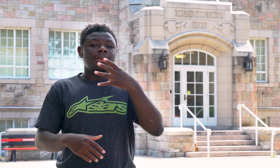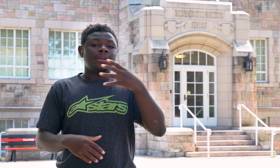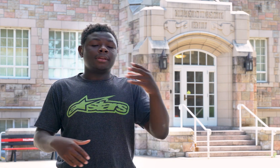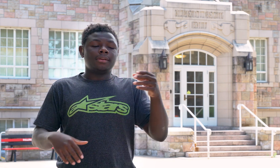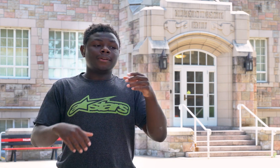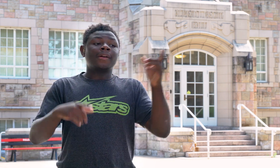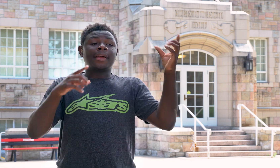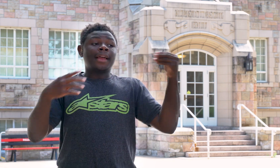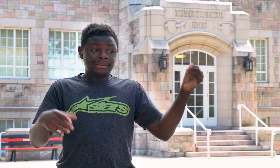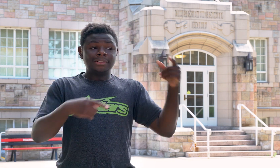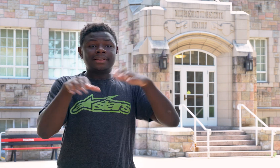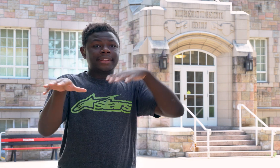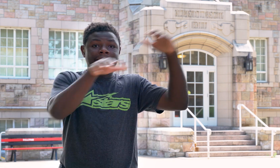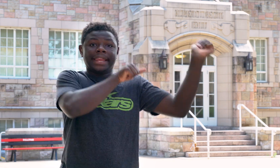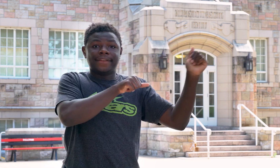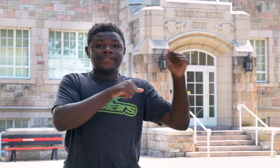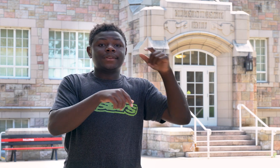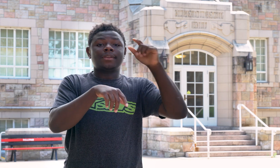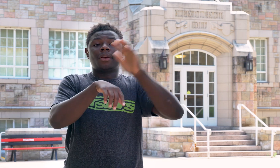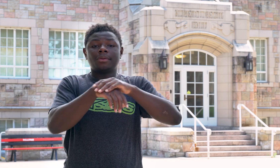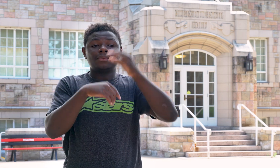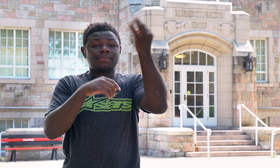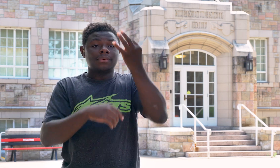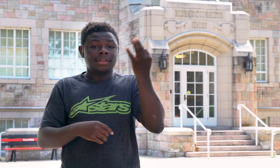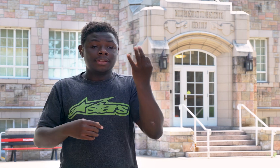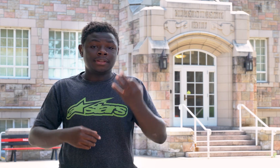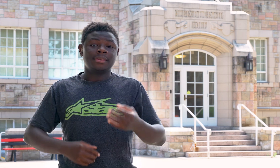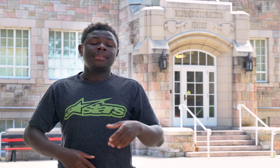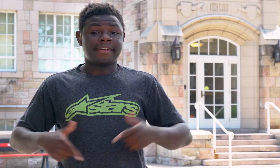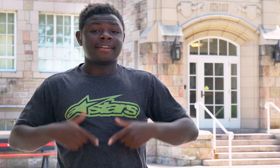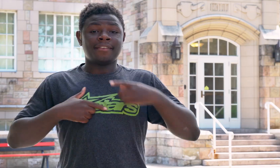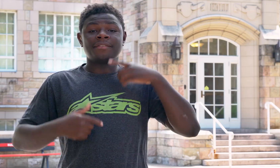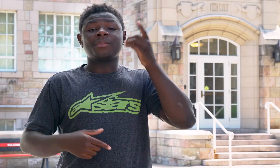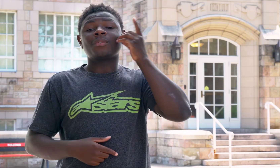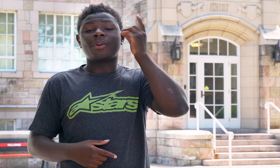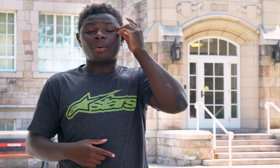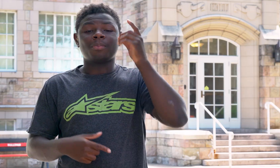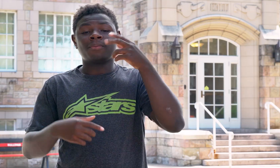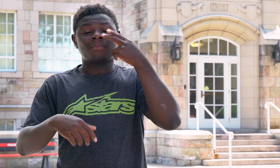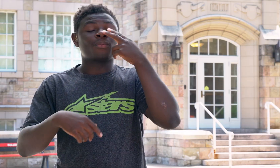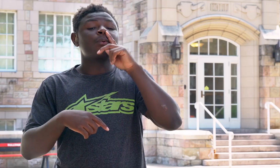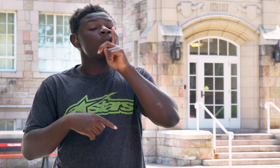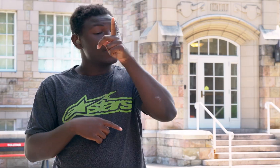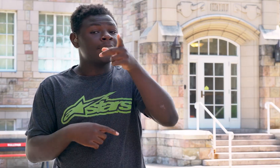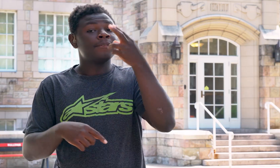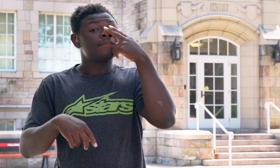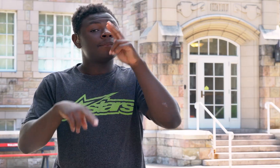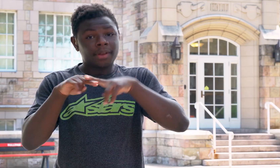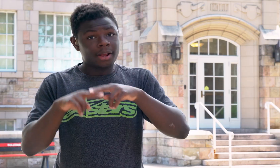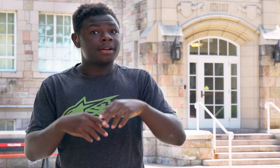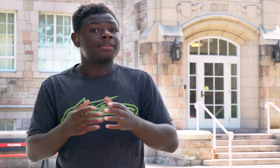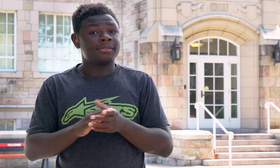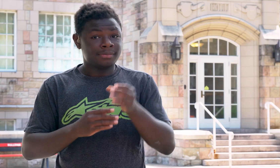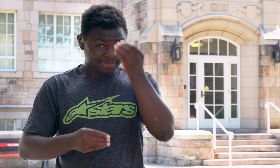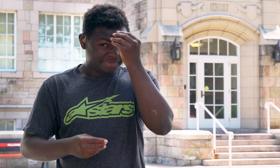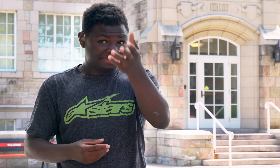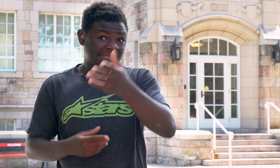and I leave on Fridays. Living in the dorms is really fun.